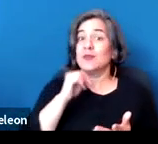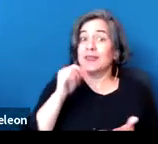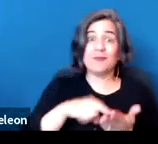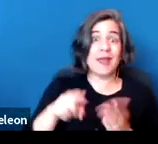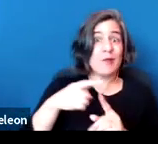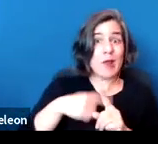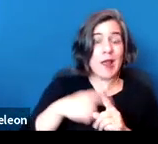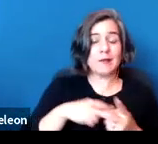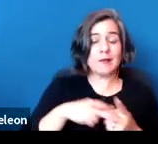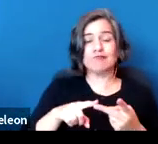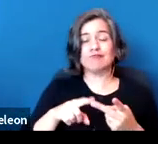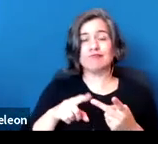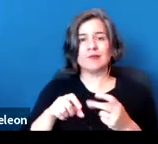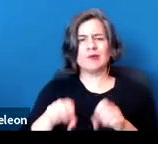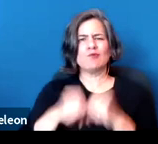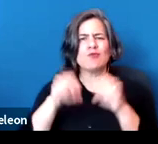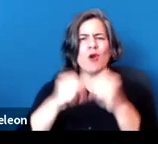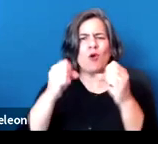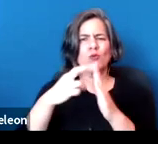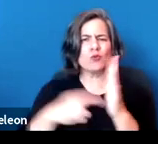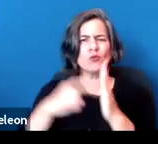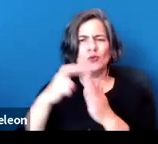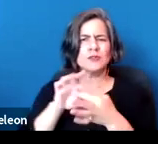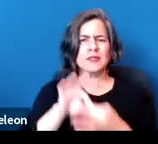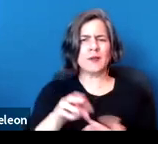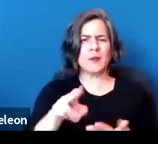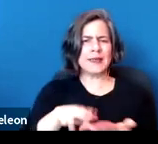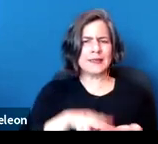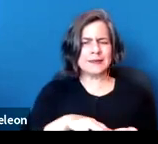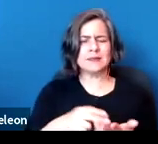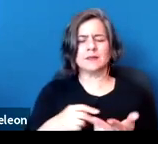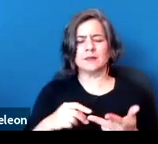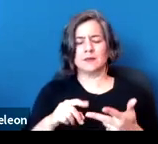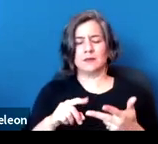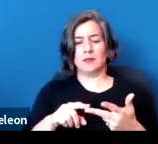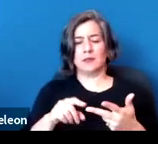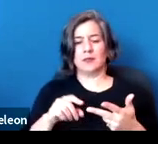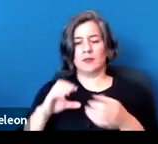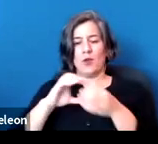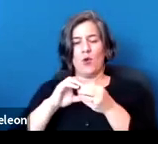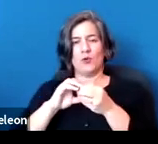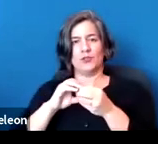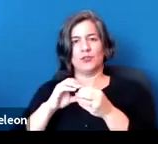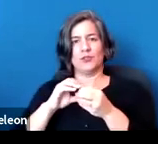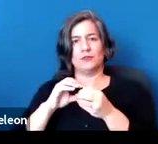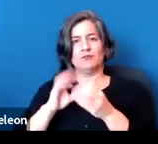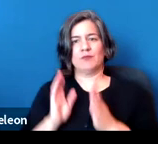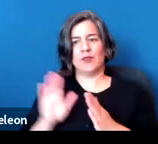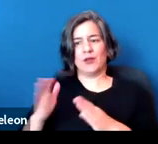you broke important rules in the lease; or the owner's spouse, domestic partner, child,